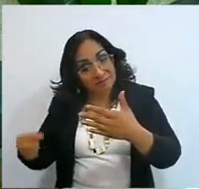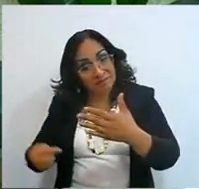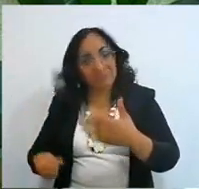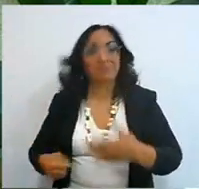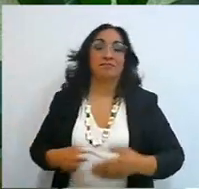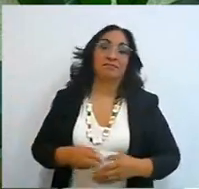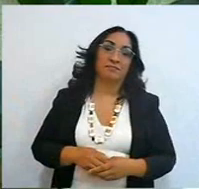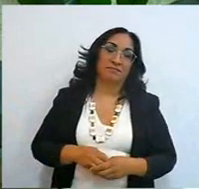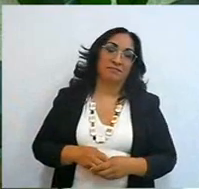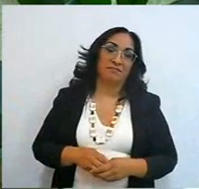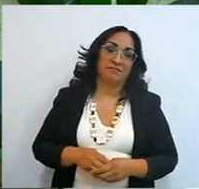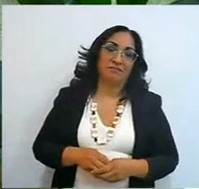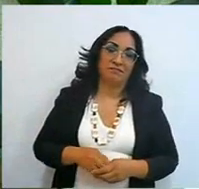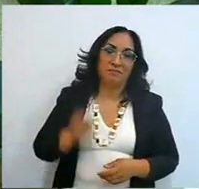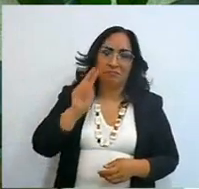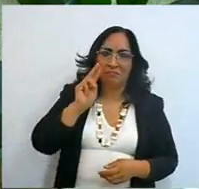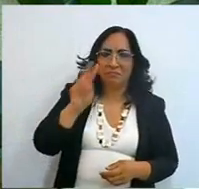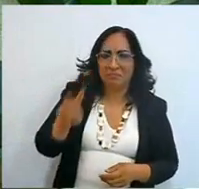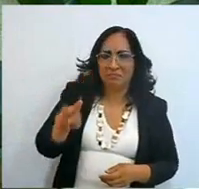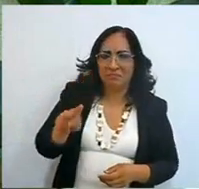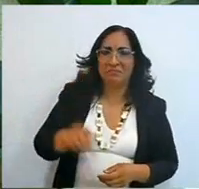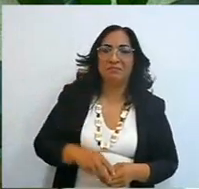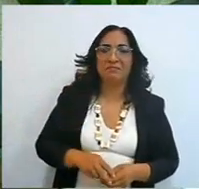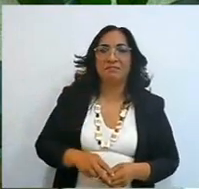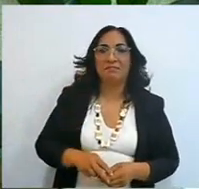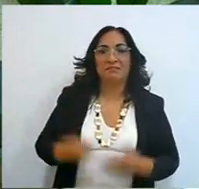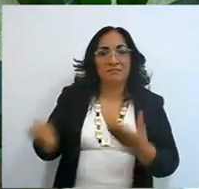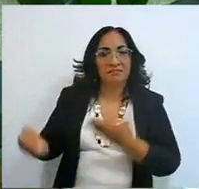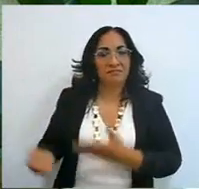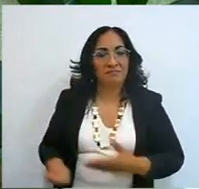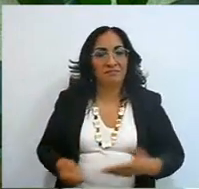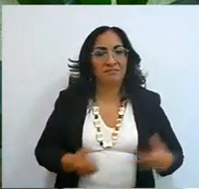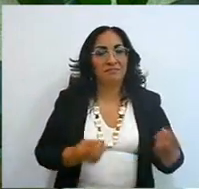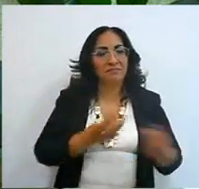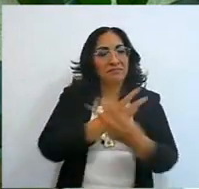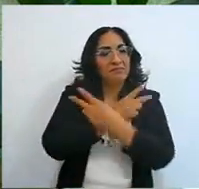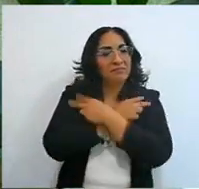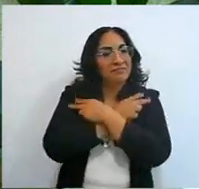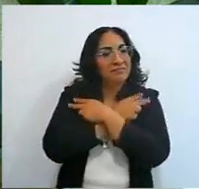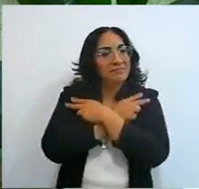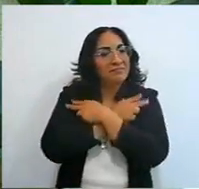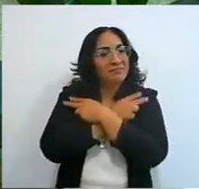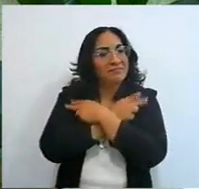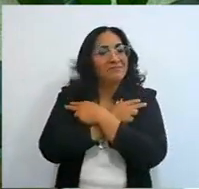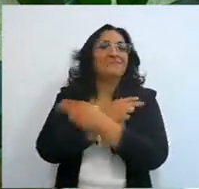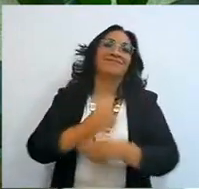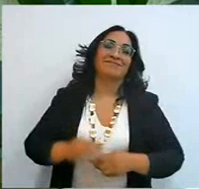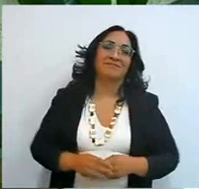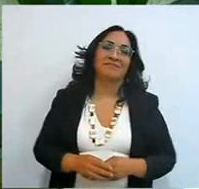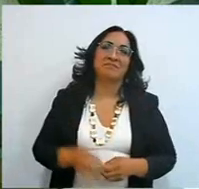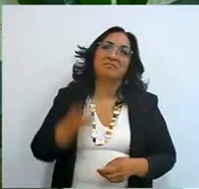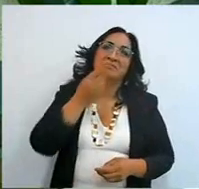We thought at one point to go on a cruise, my husband and I, and they were saying that,